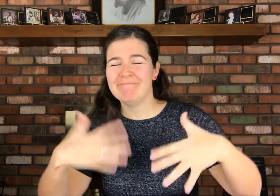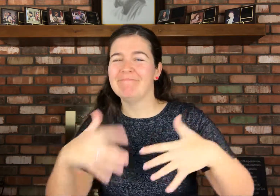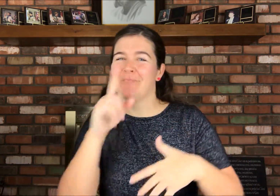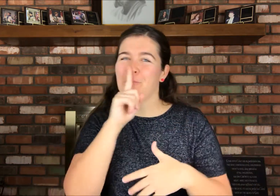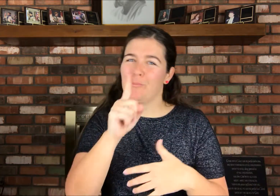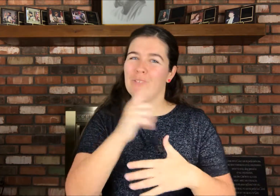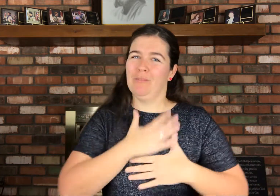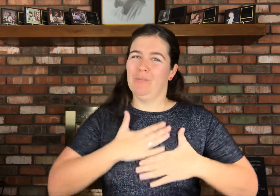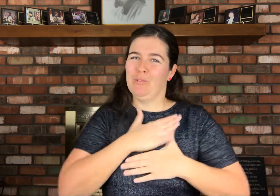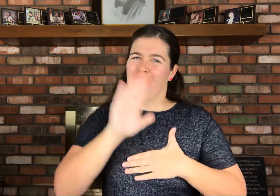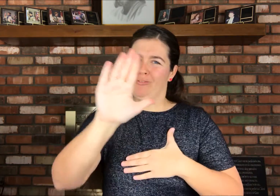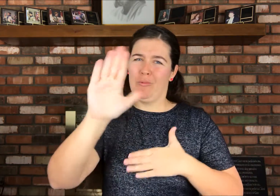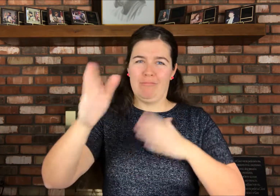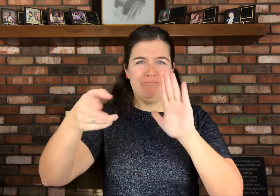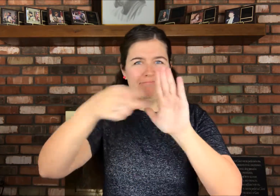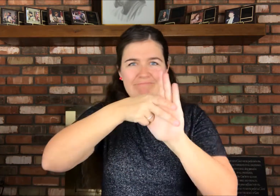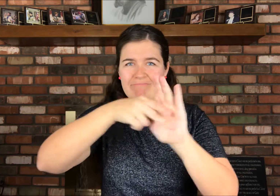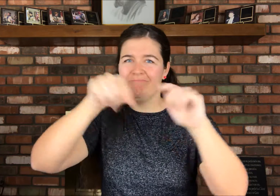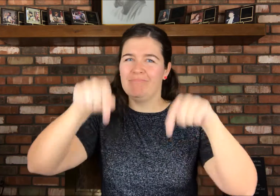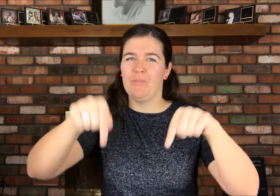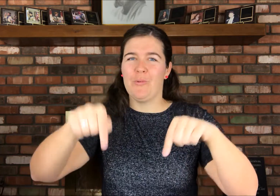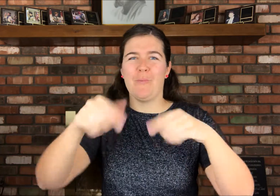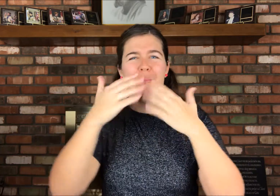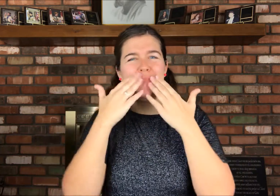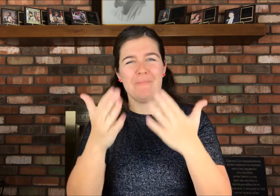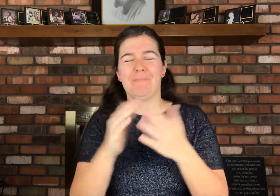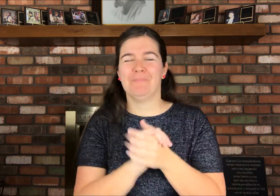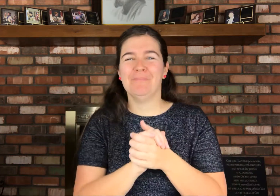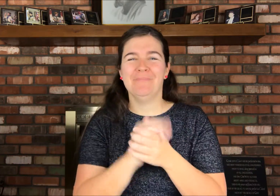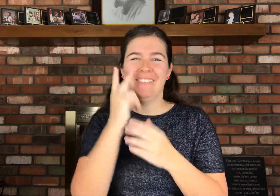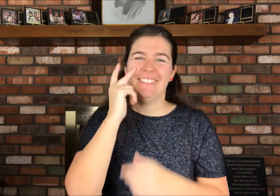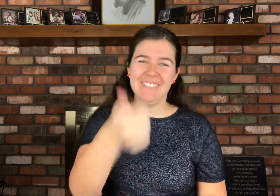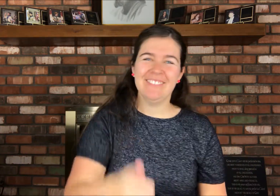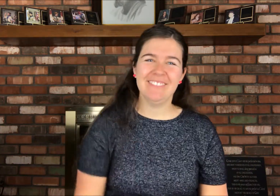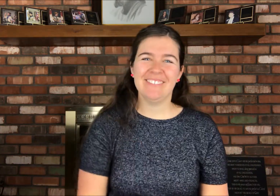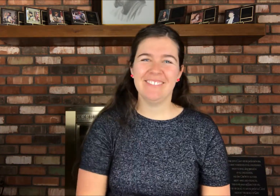Wow, truly! I really appreciate your subscriptions, thank you! See you tomorrow!